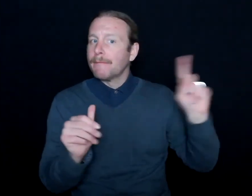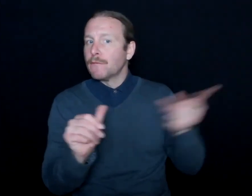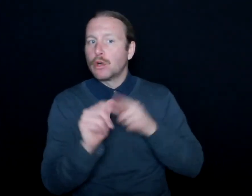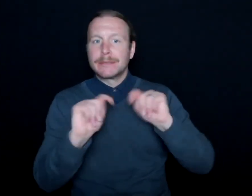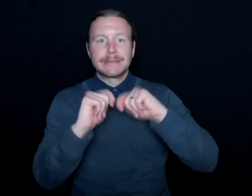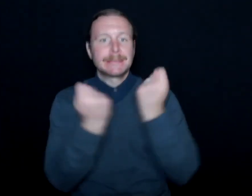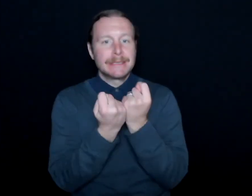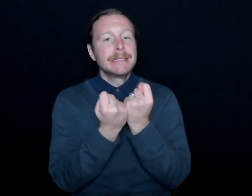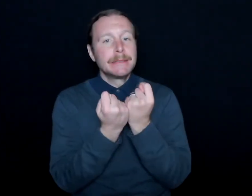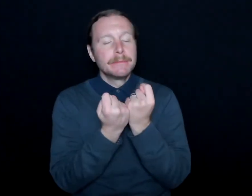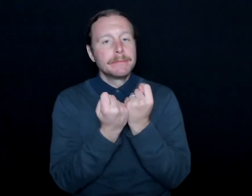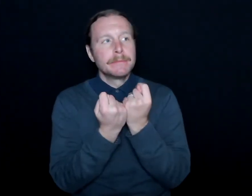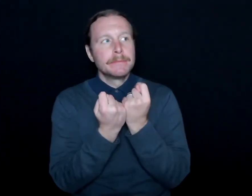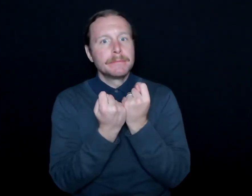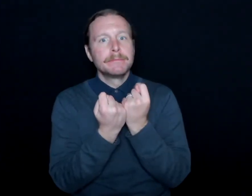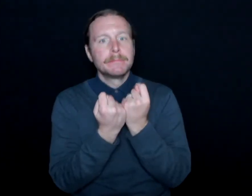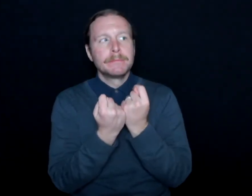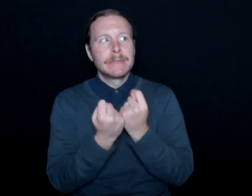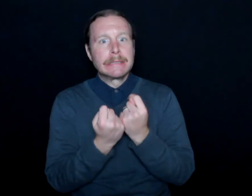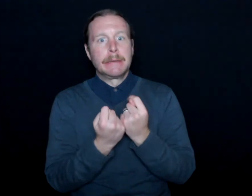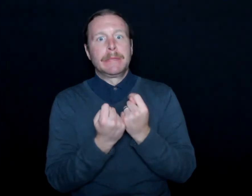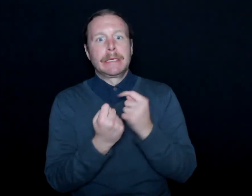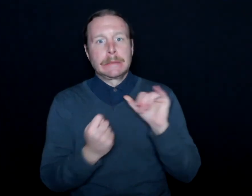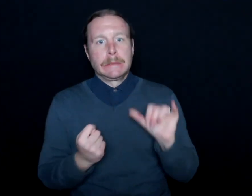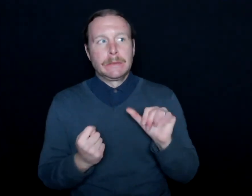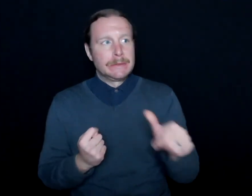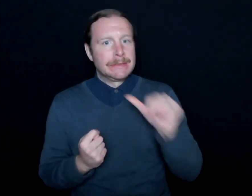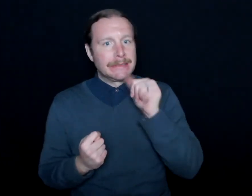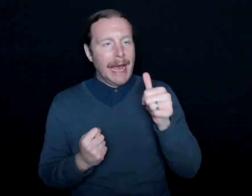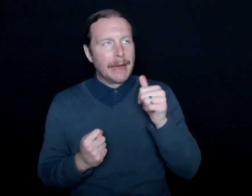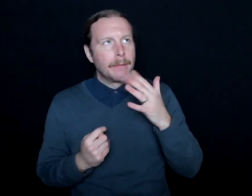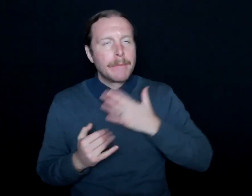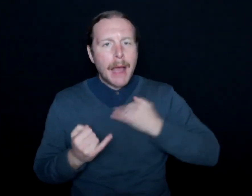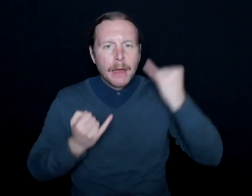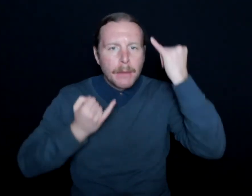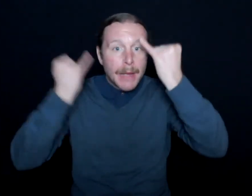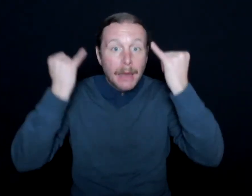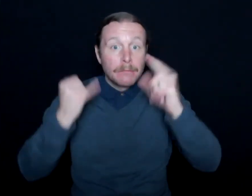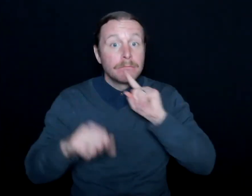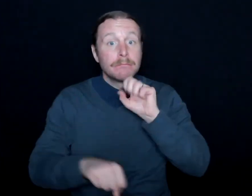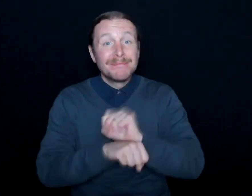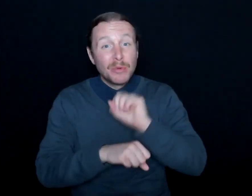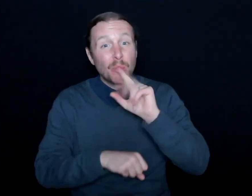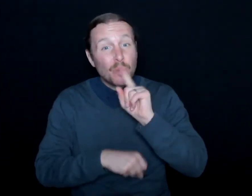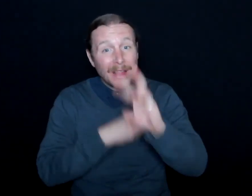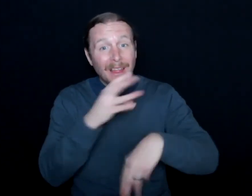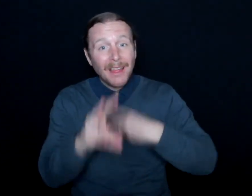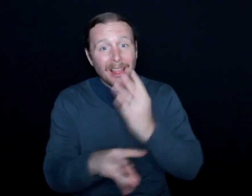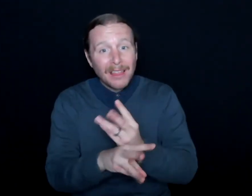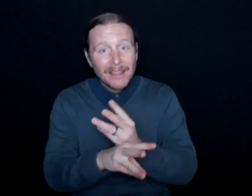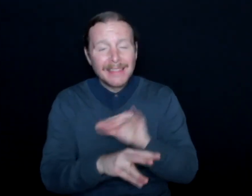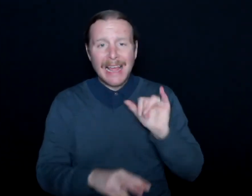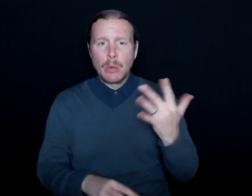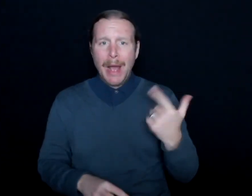It was like, oh, this is no longer just a figment of my imagination. This is a reality. And that's why I really struggled